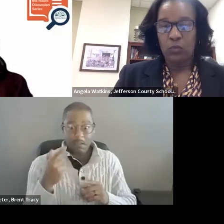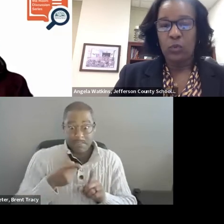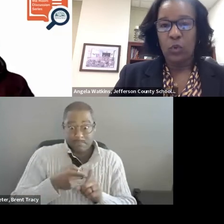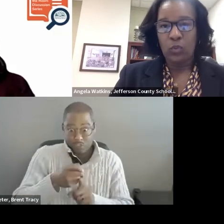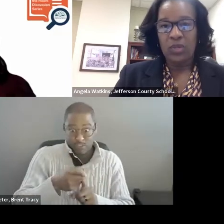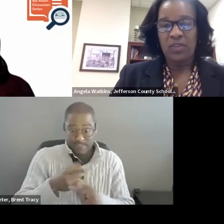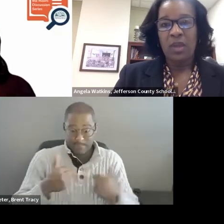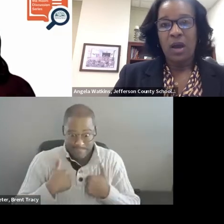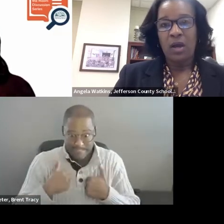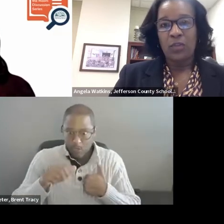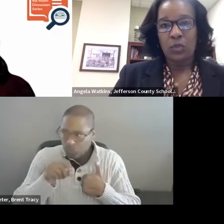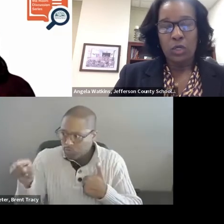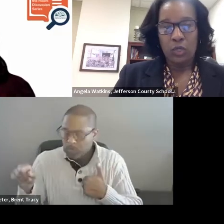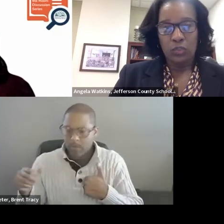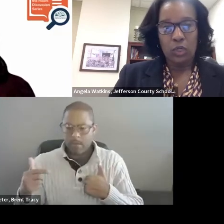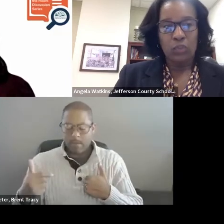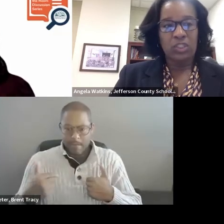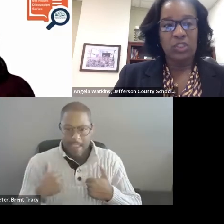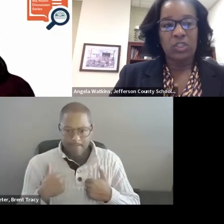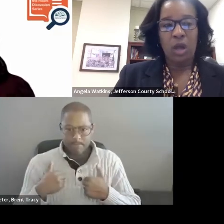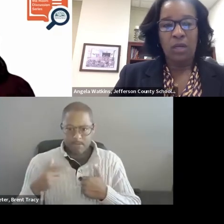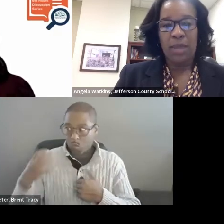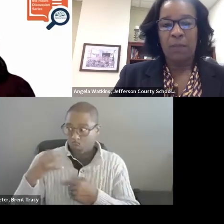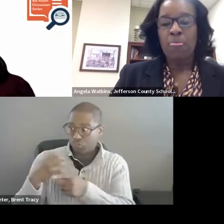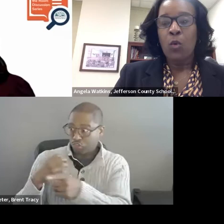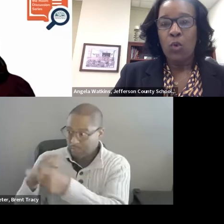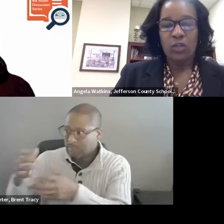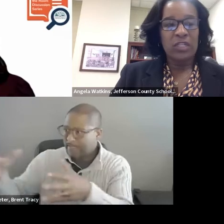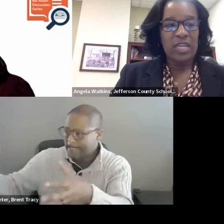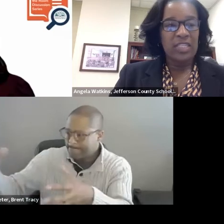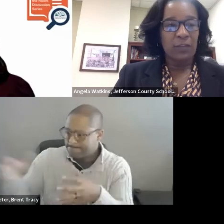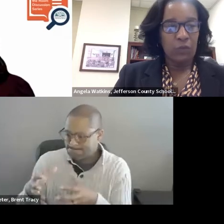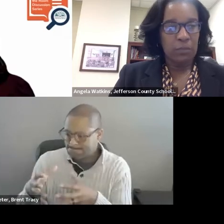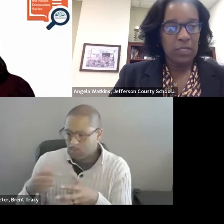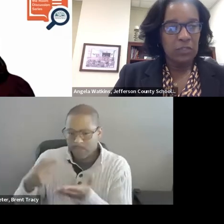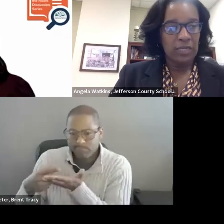and we work with those coaches to talk about what are the needs in your building.